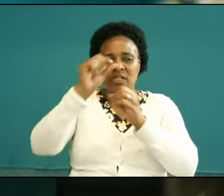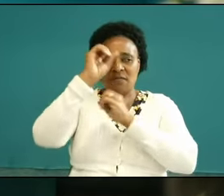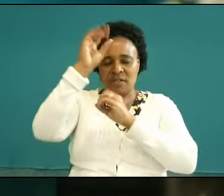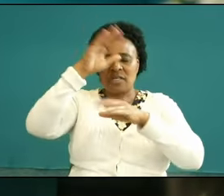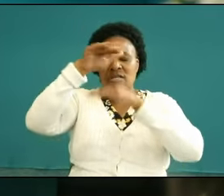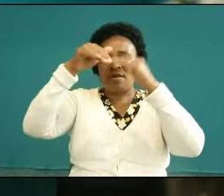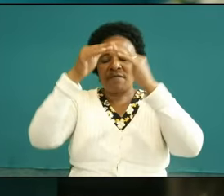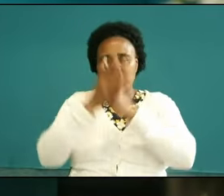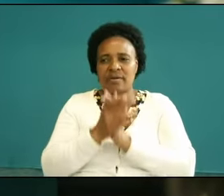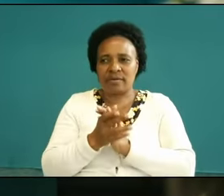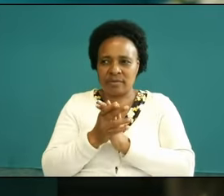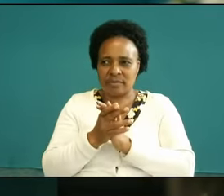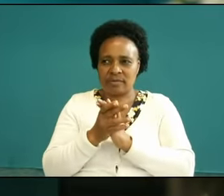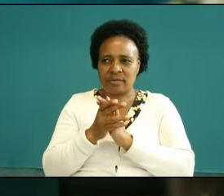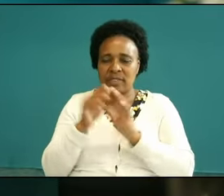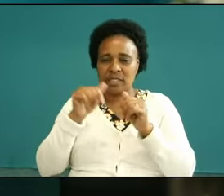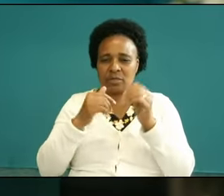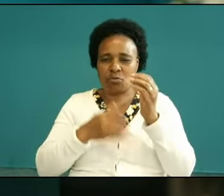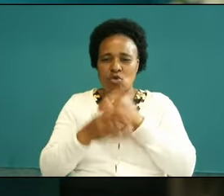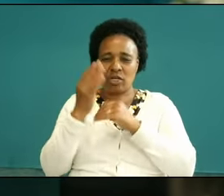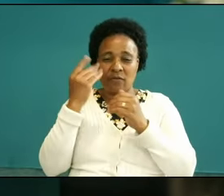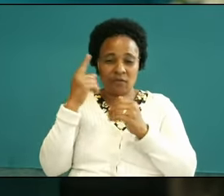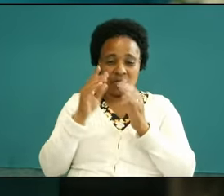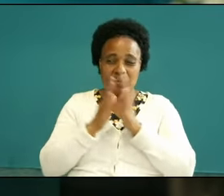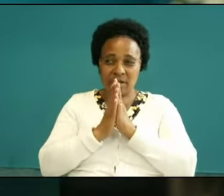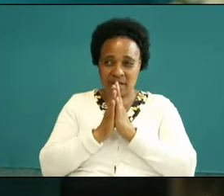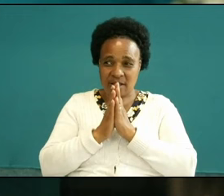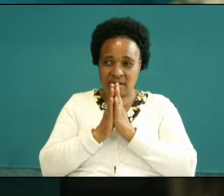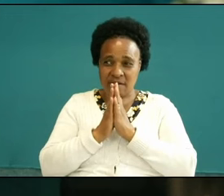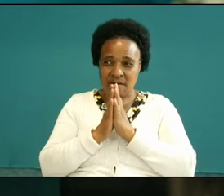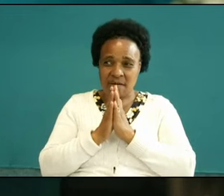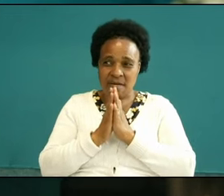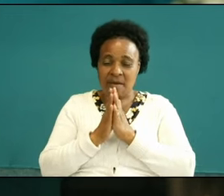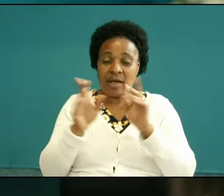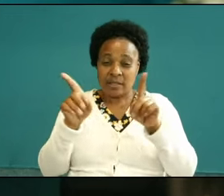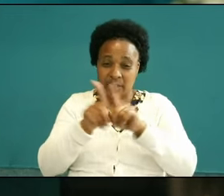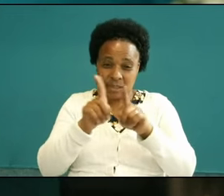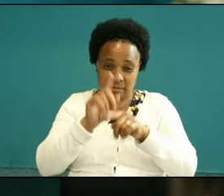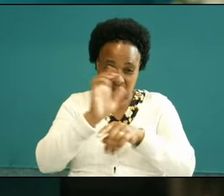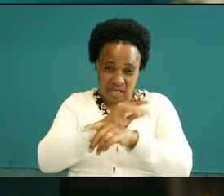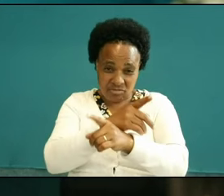much for the privilege of this worship and this prayer moment as a church you have impressed me